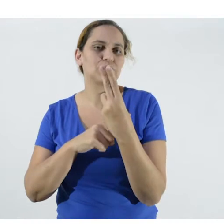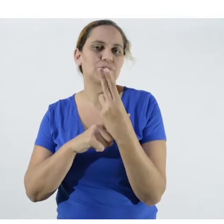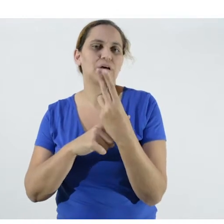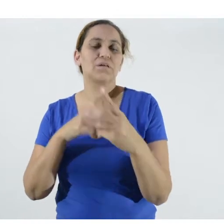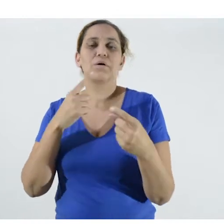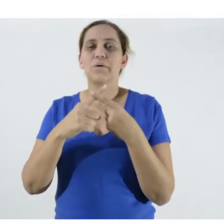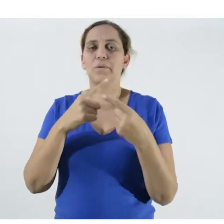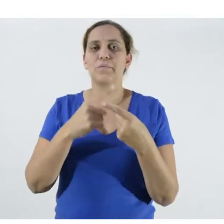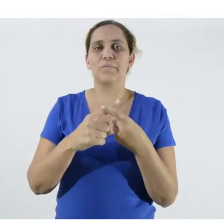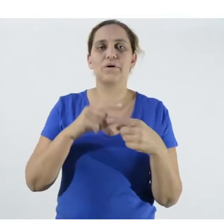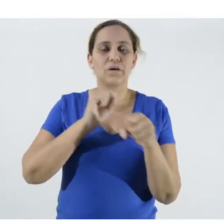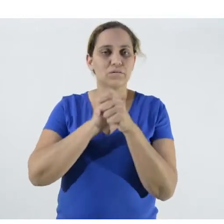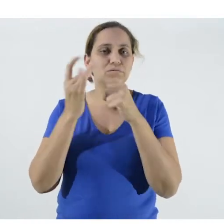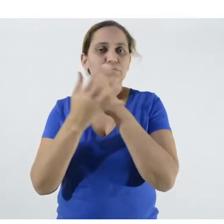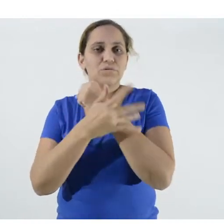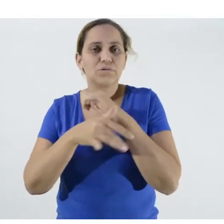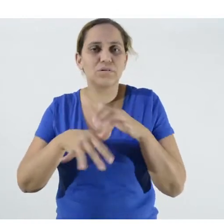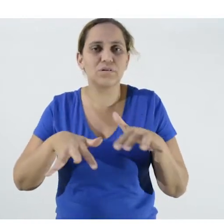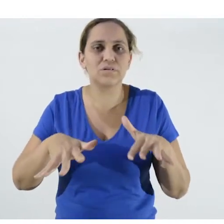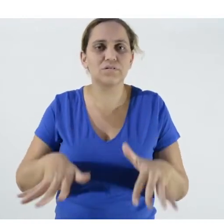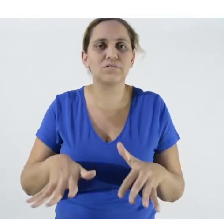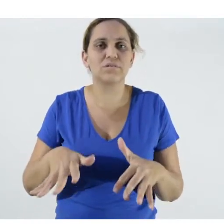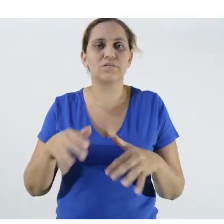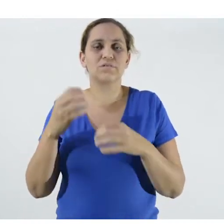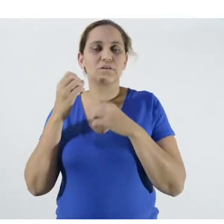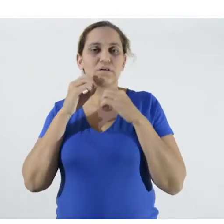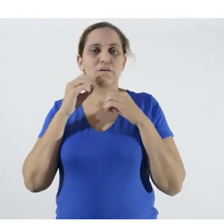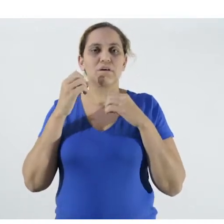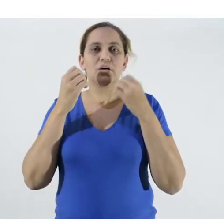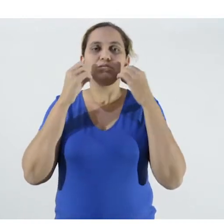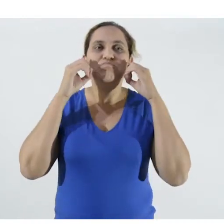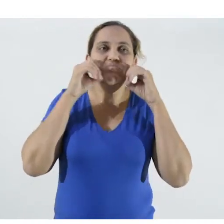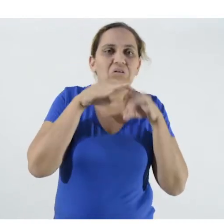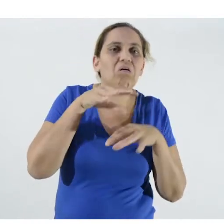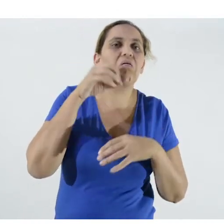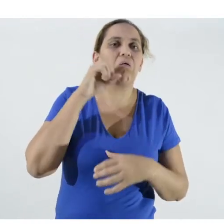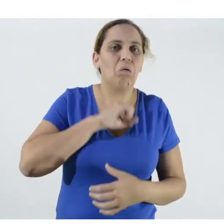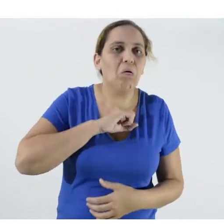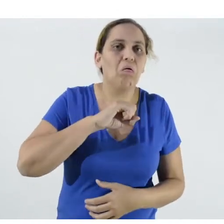coronavirus is transmitted by our saliva, so when we sneeze or cough,